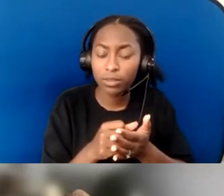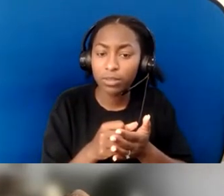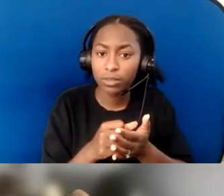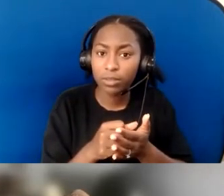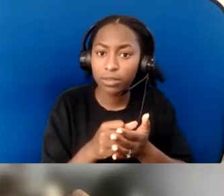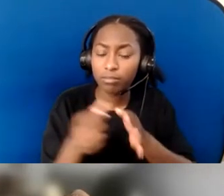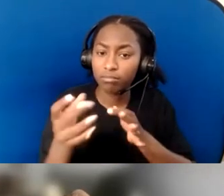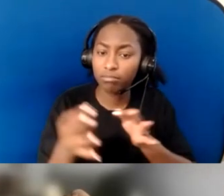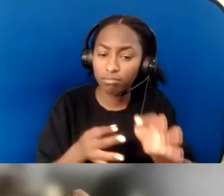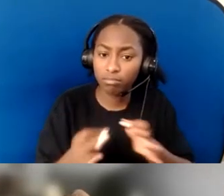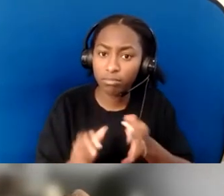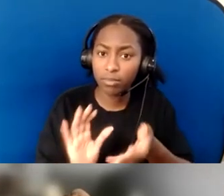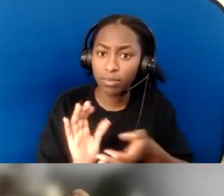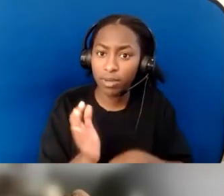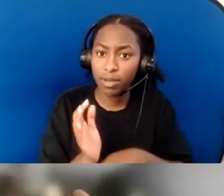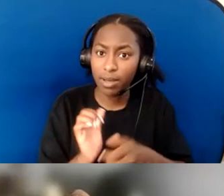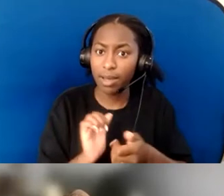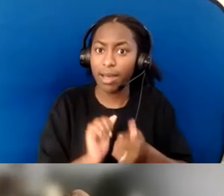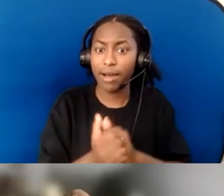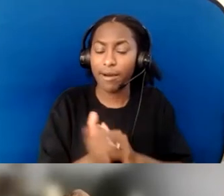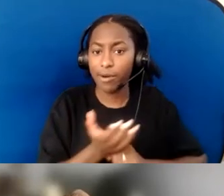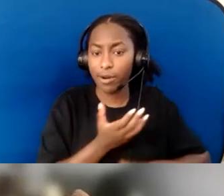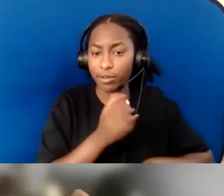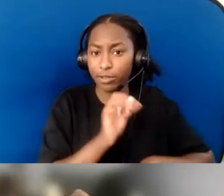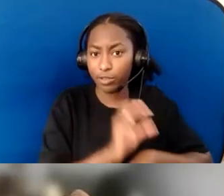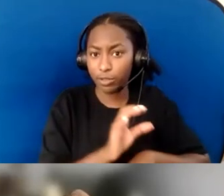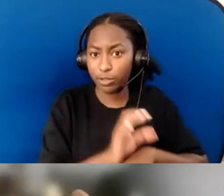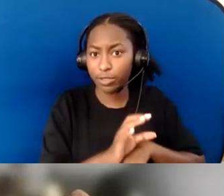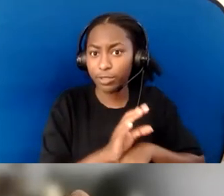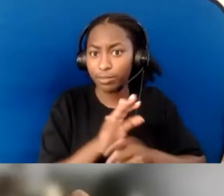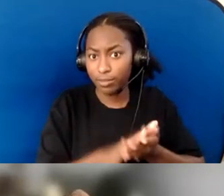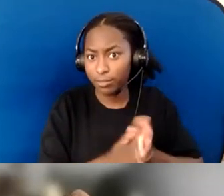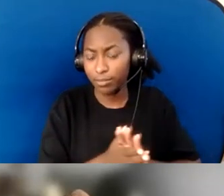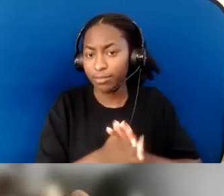as accessible as possible to its participants.